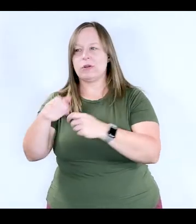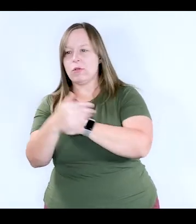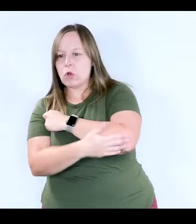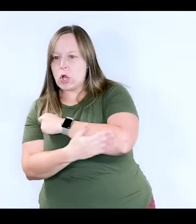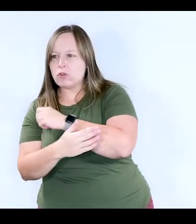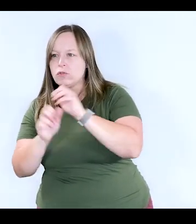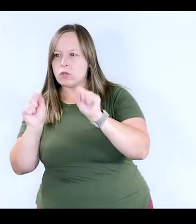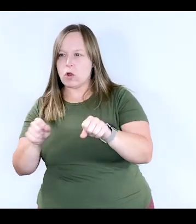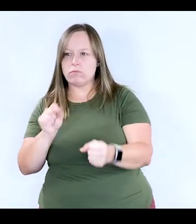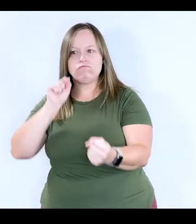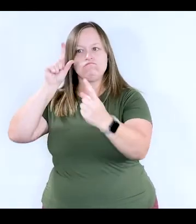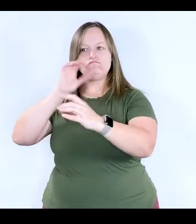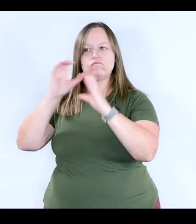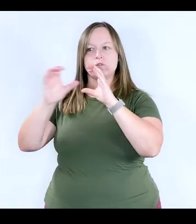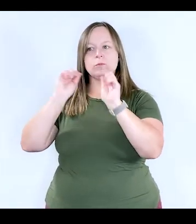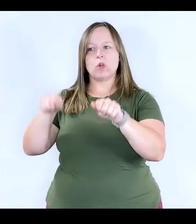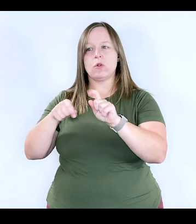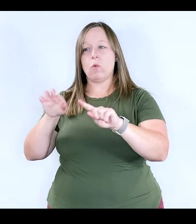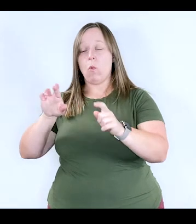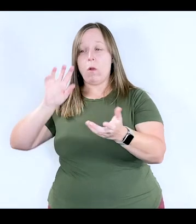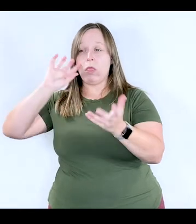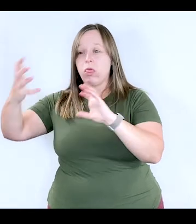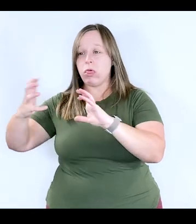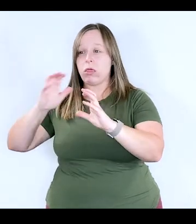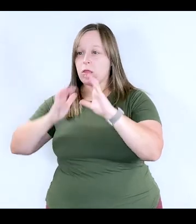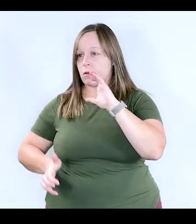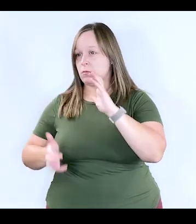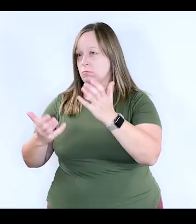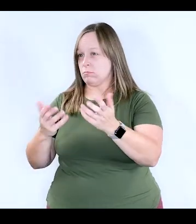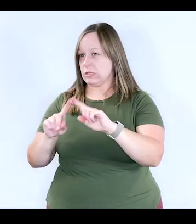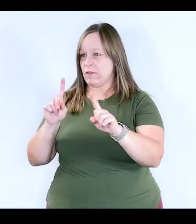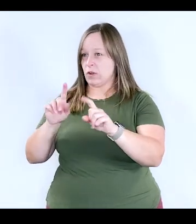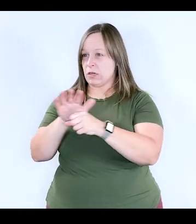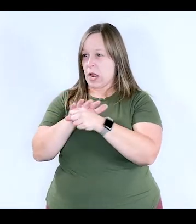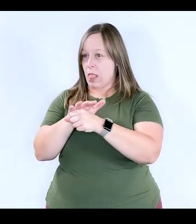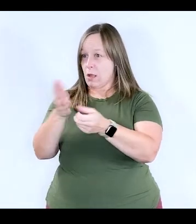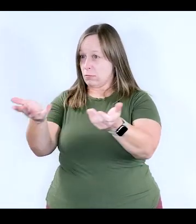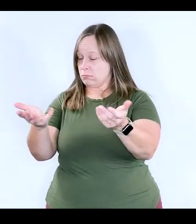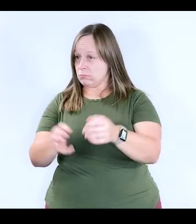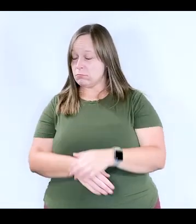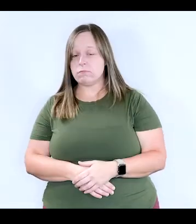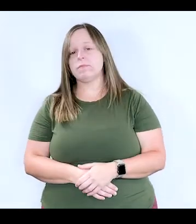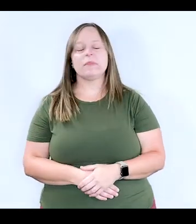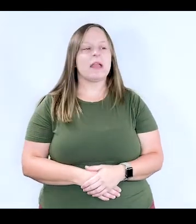is it easy or easy enough to communicate with someone who has a different dialect?